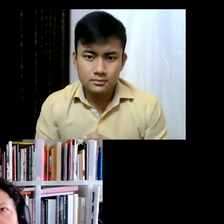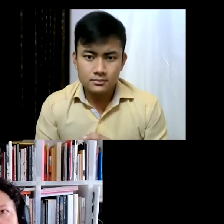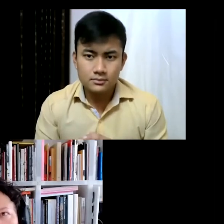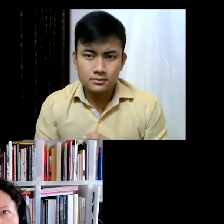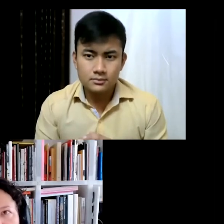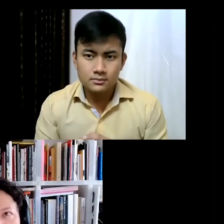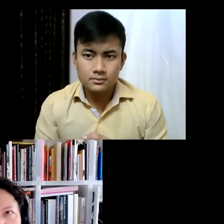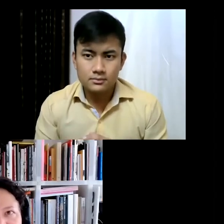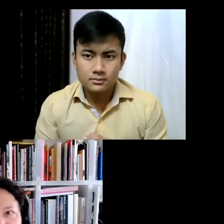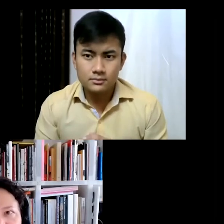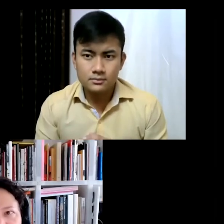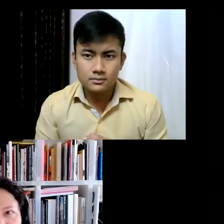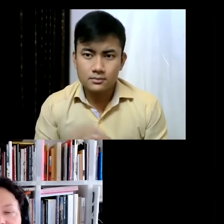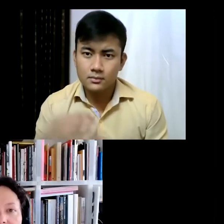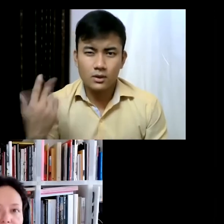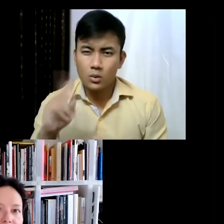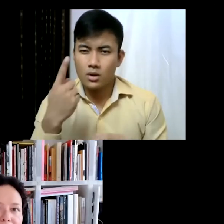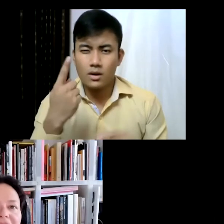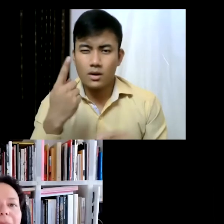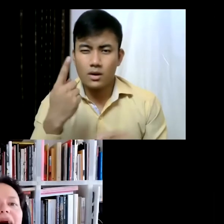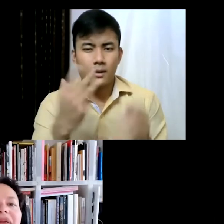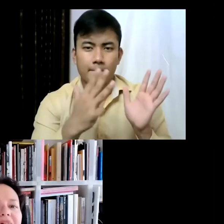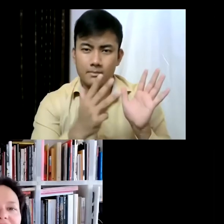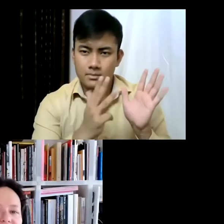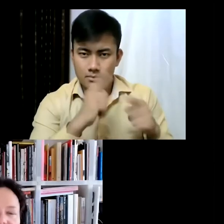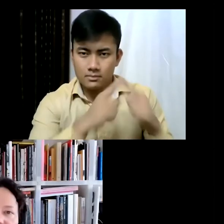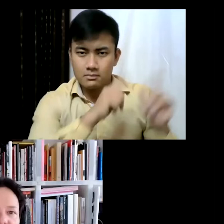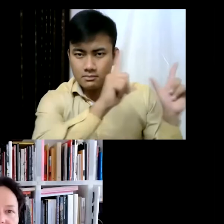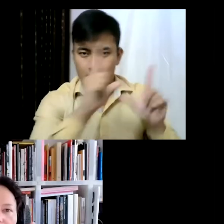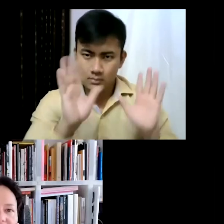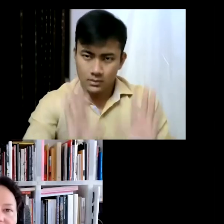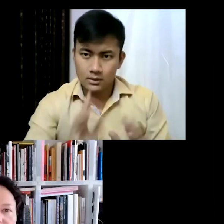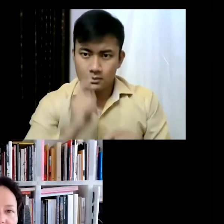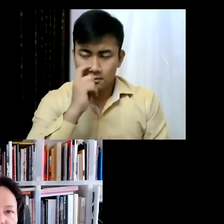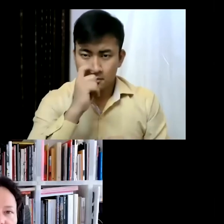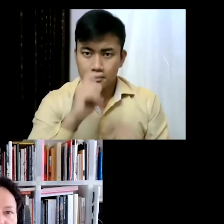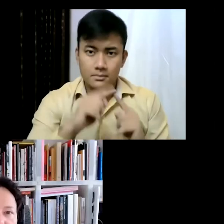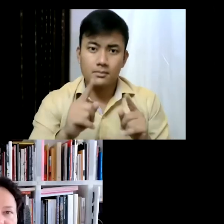important museums and galleries but the public art scene is not particularly